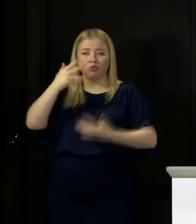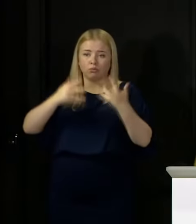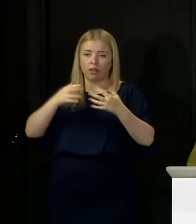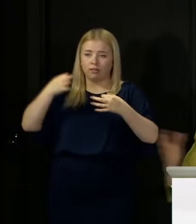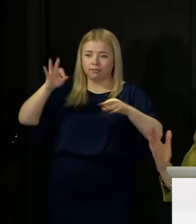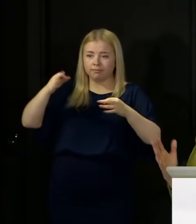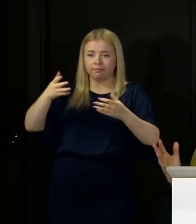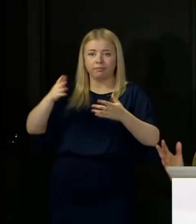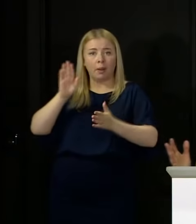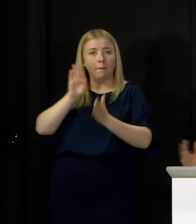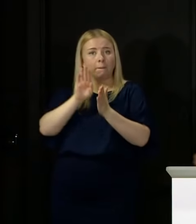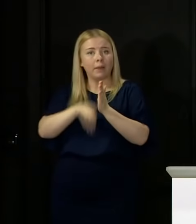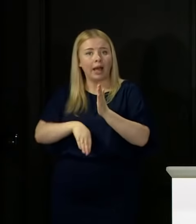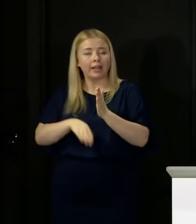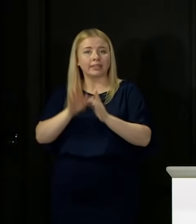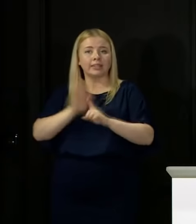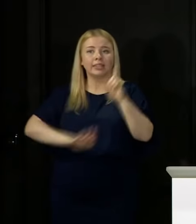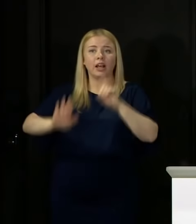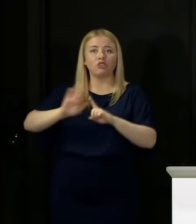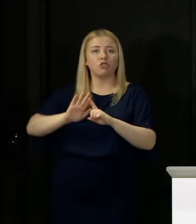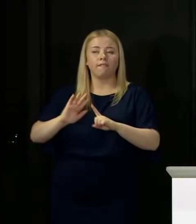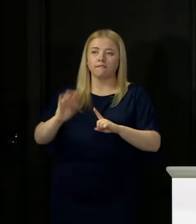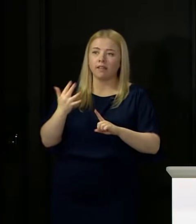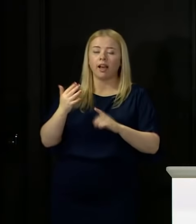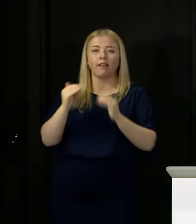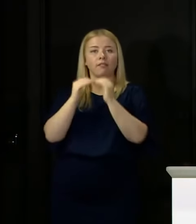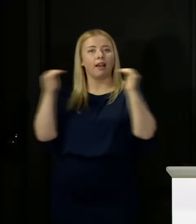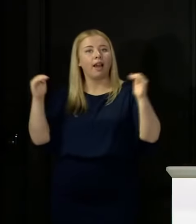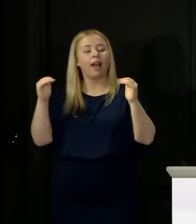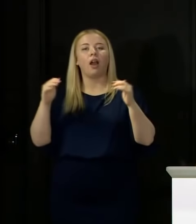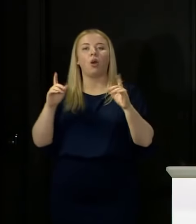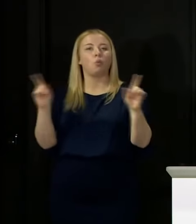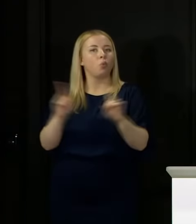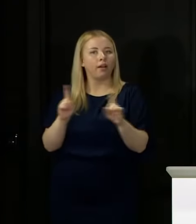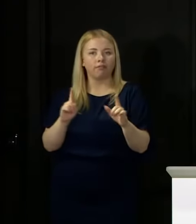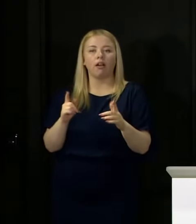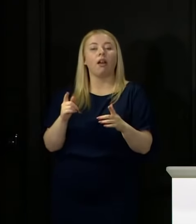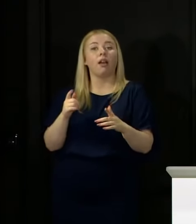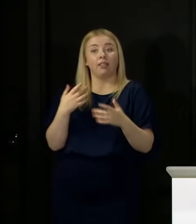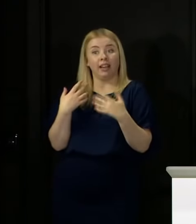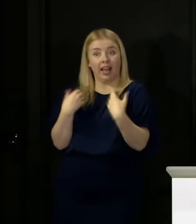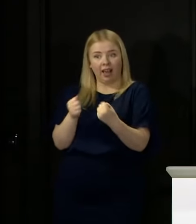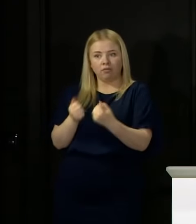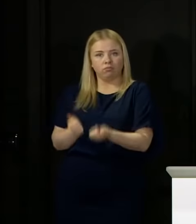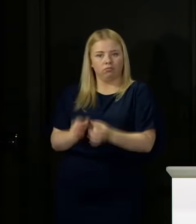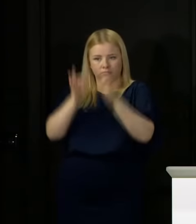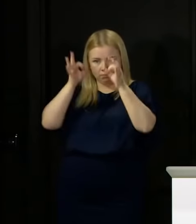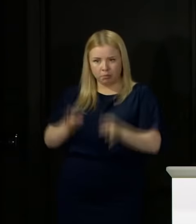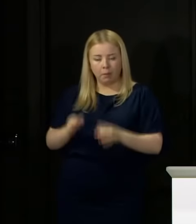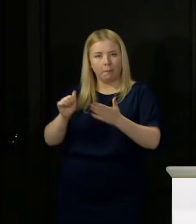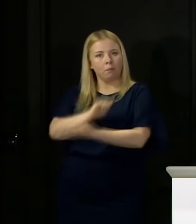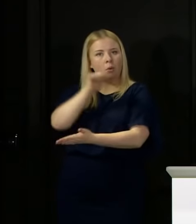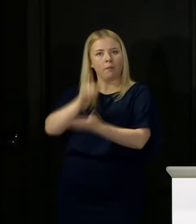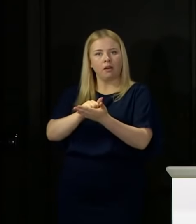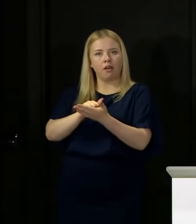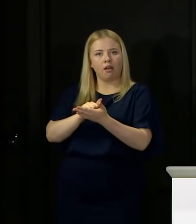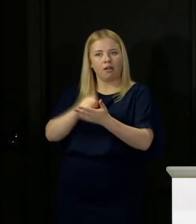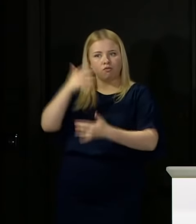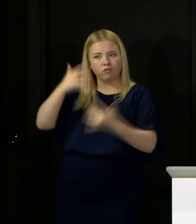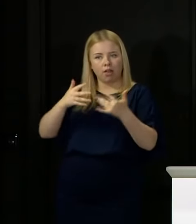Higher or a National 5 today can hold their head up for having a credible exam result, albeit without the actual exam.